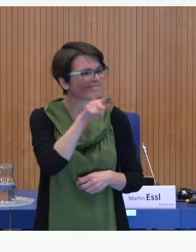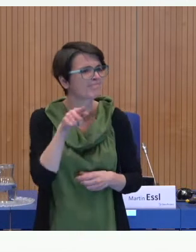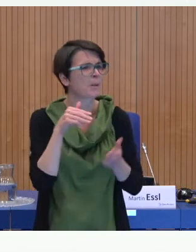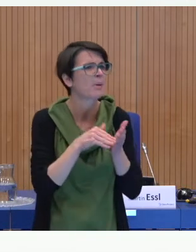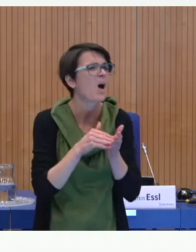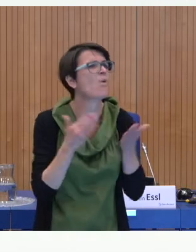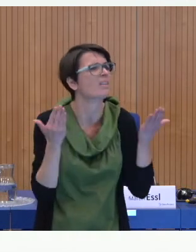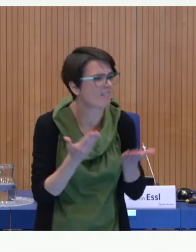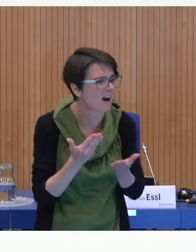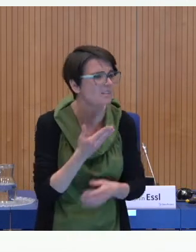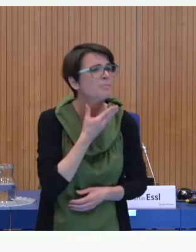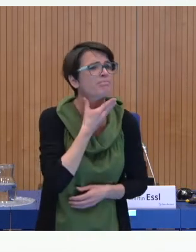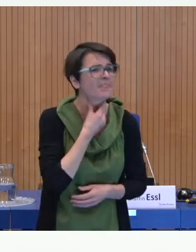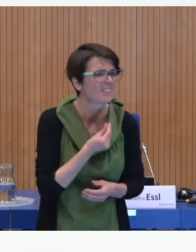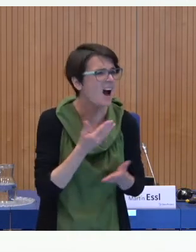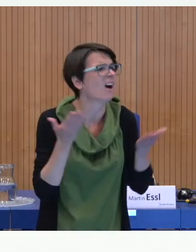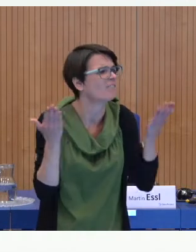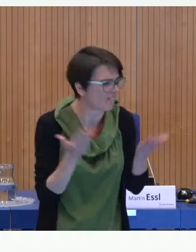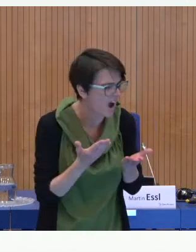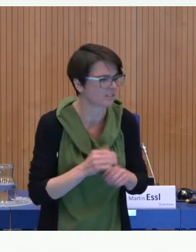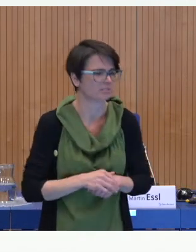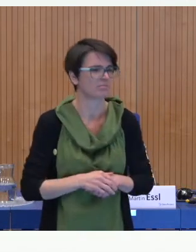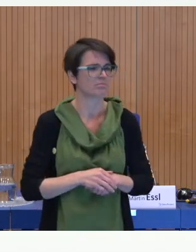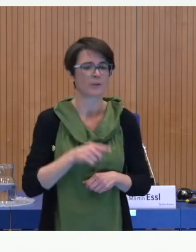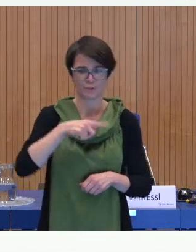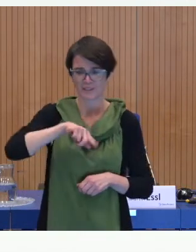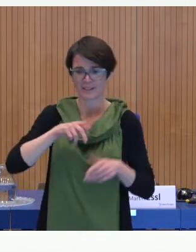So what are the needs, and why is our service necessary?